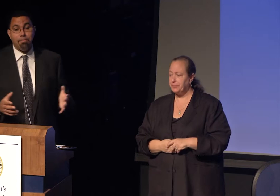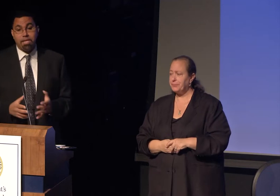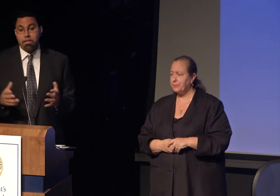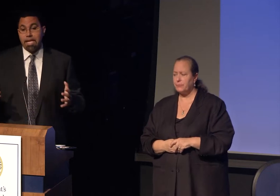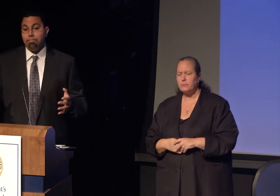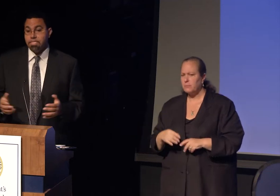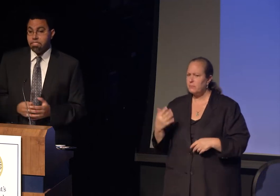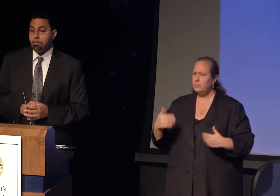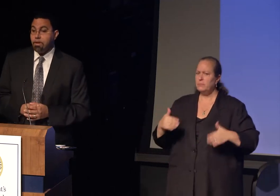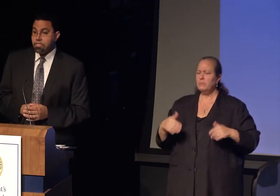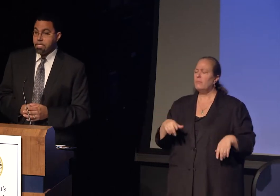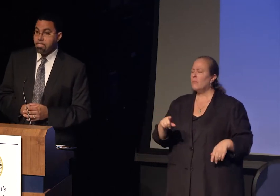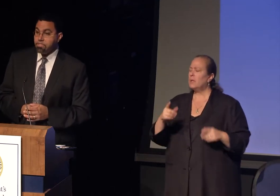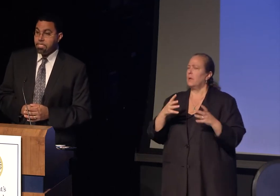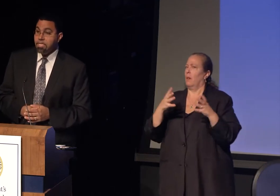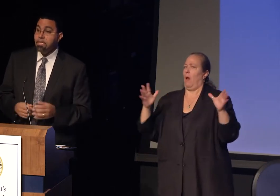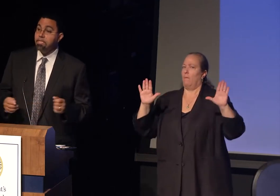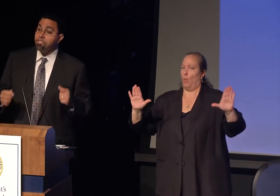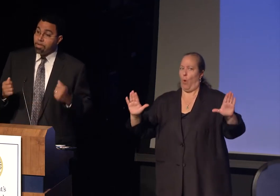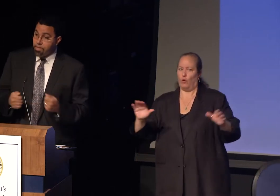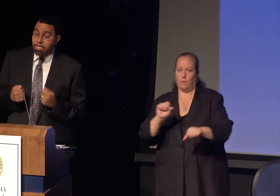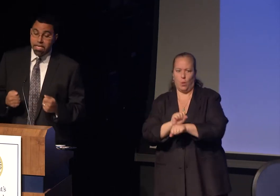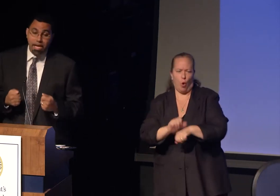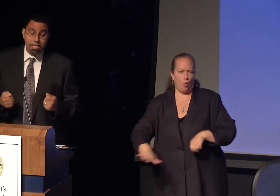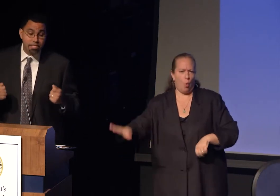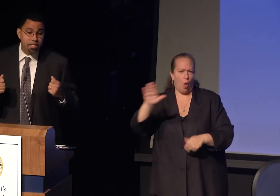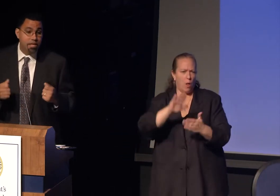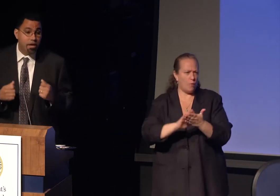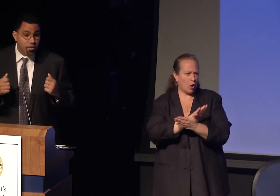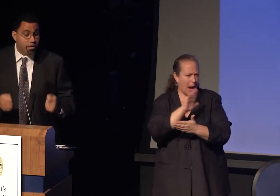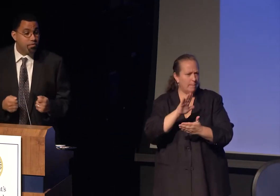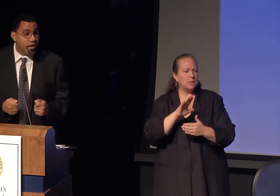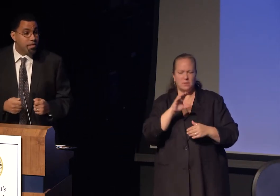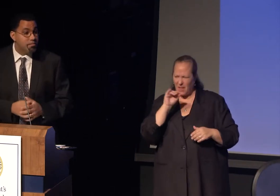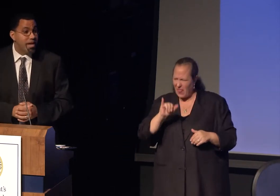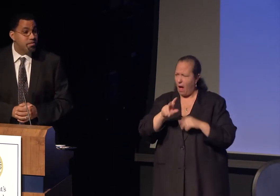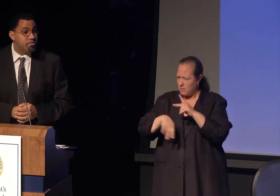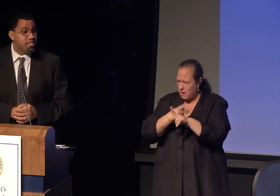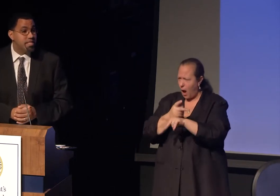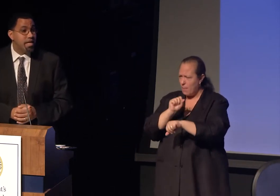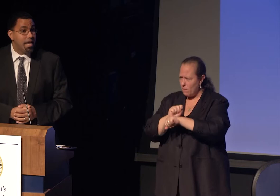that's happening on campuses across the country, strengthening ties across boundaries